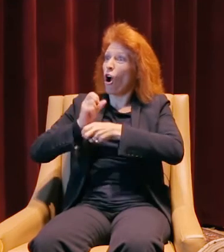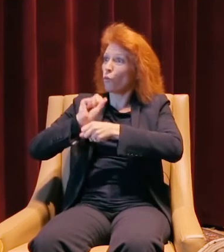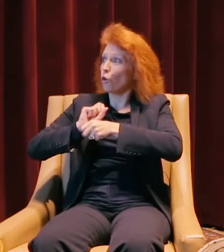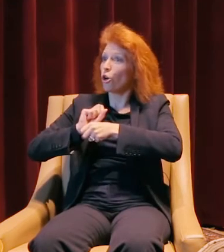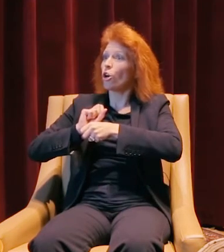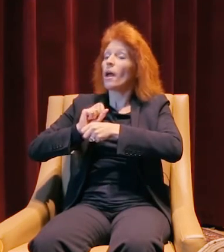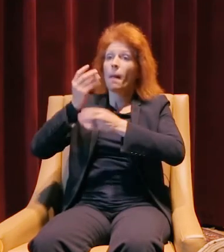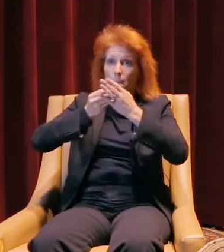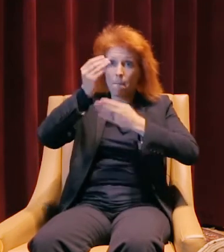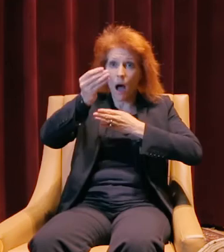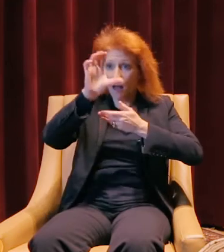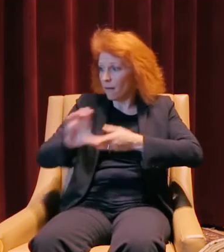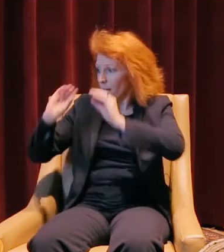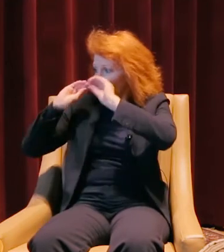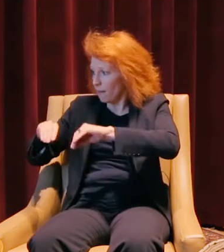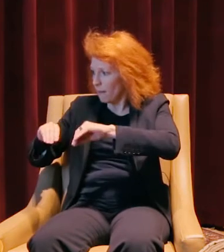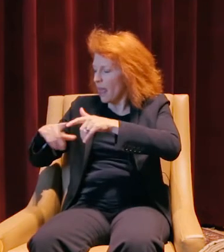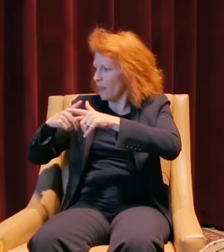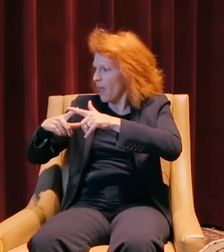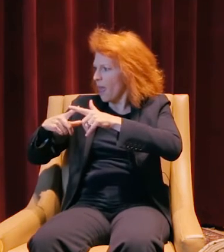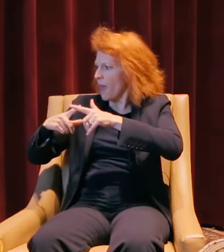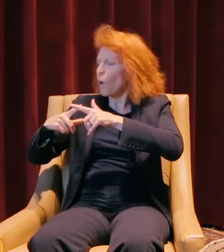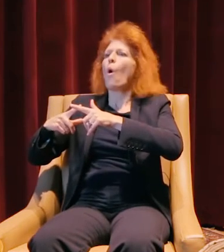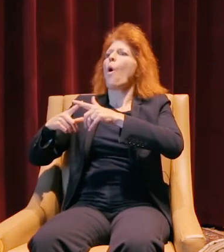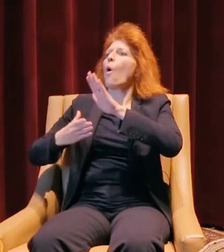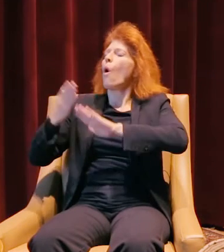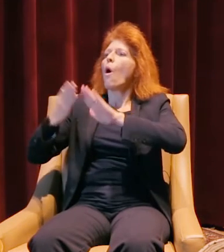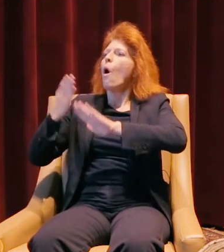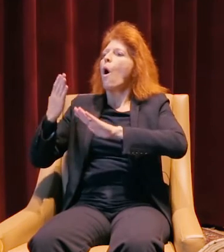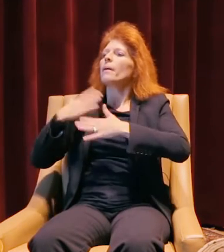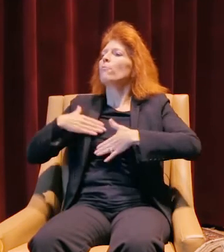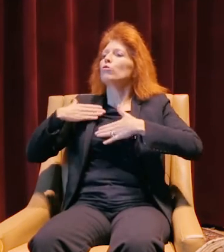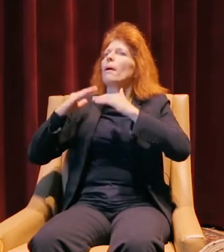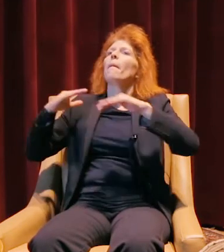results in appreciation above and beyond what their money cost.